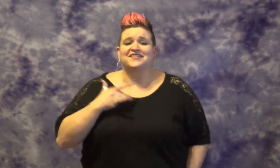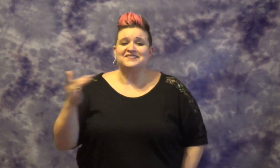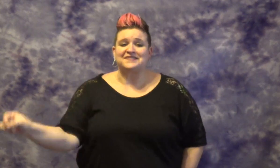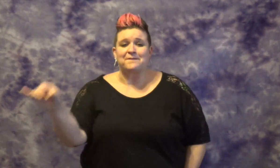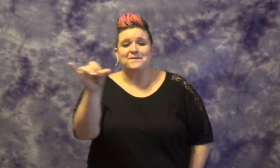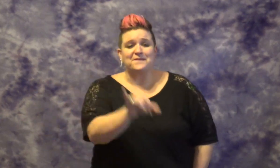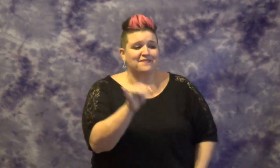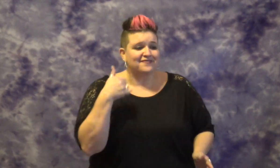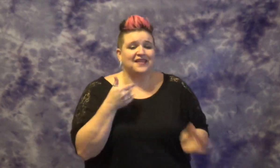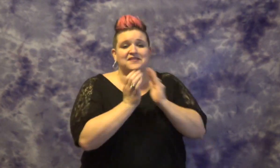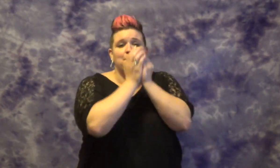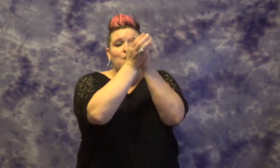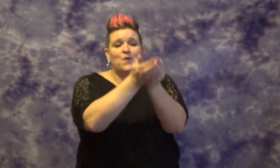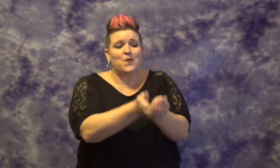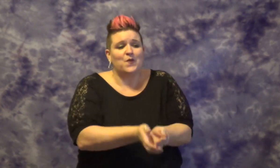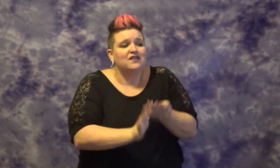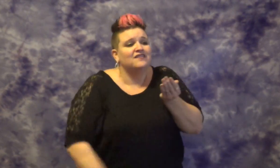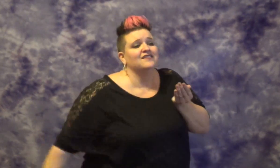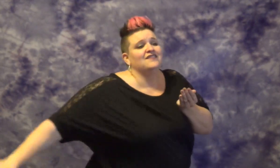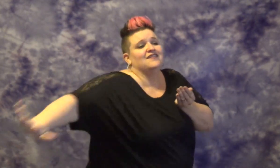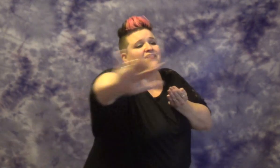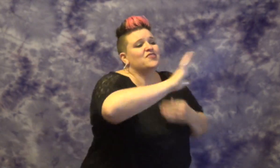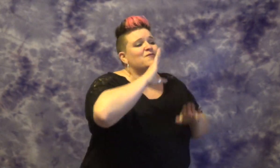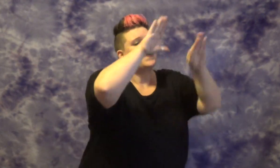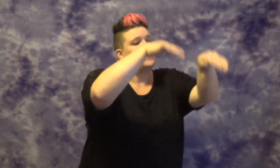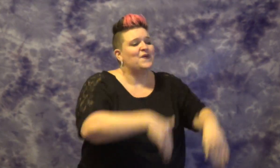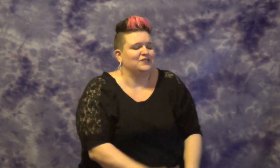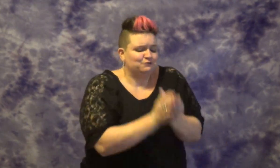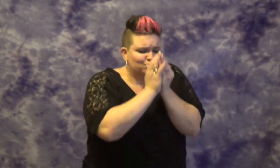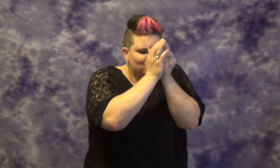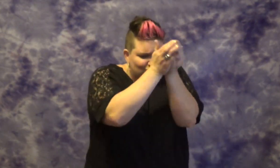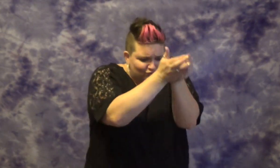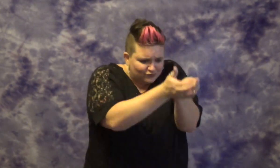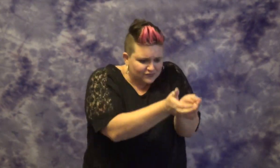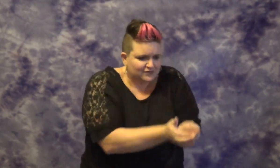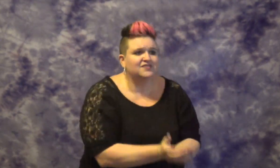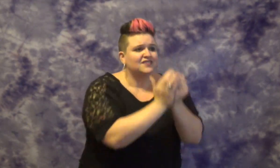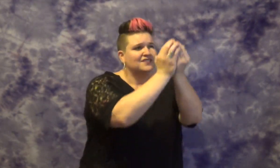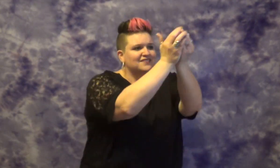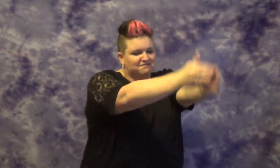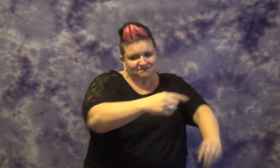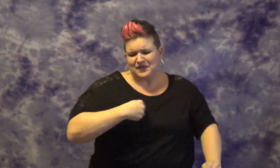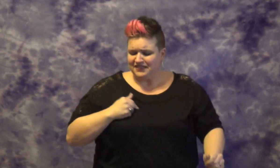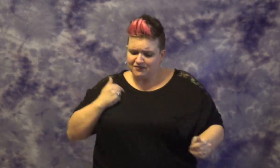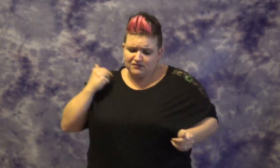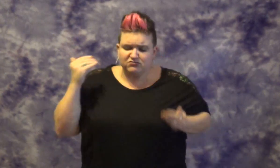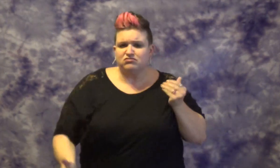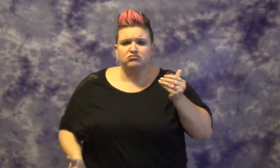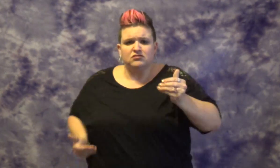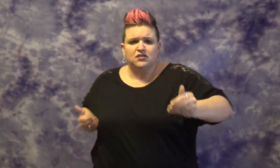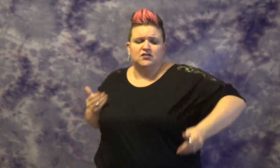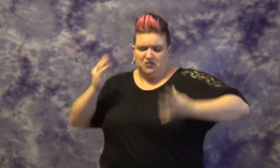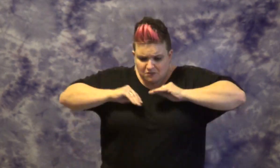FEEL SAME AS BOAT ON OCEAN ME PUSH ALONG